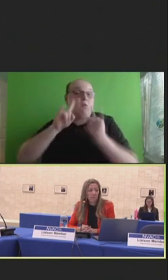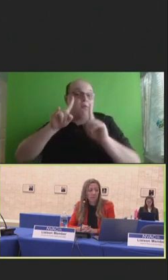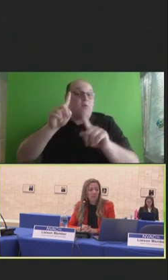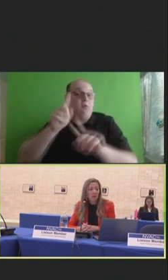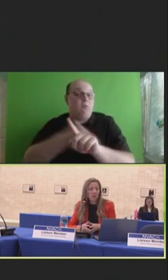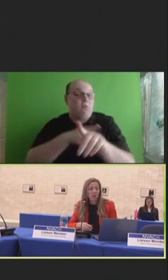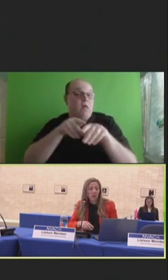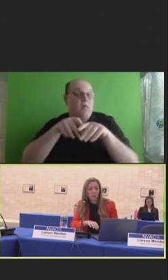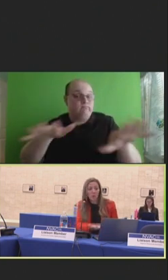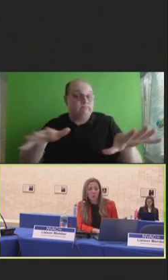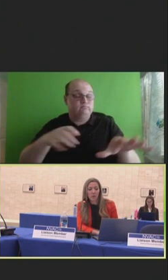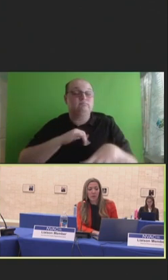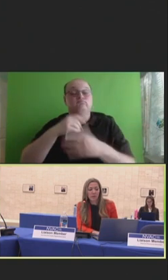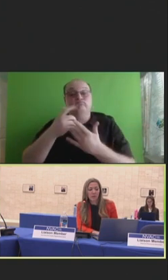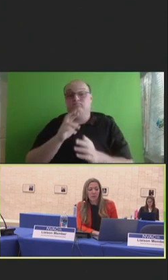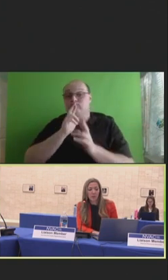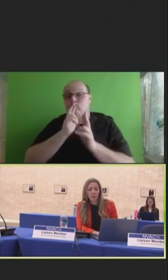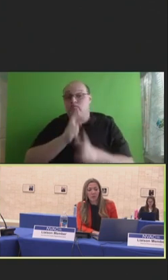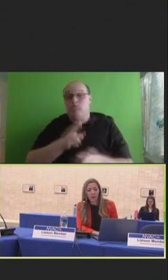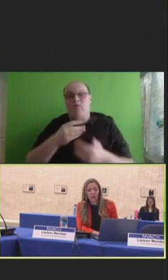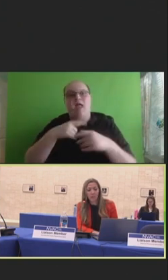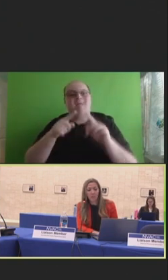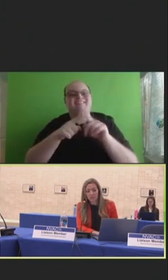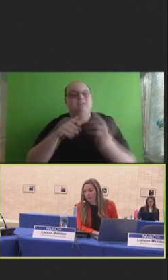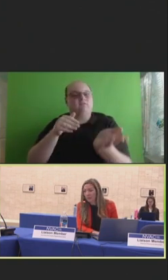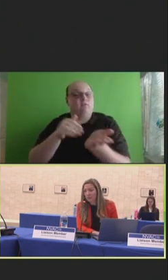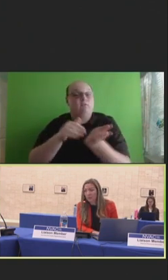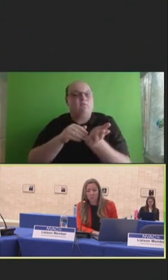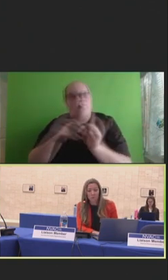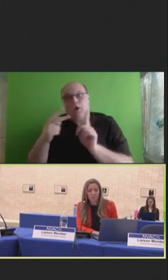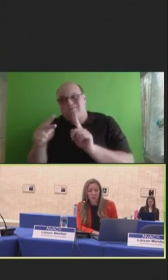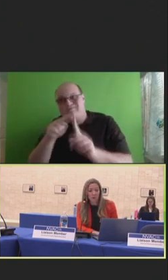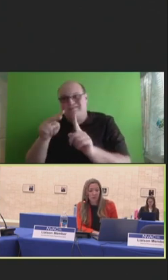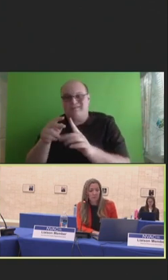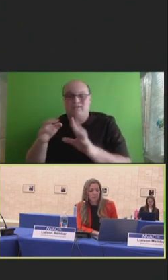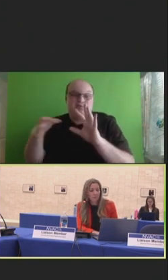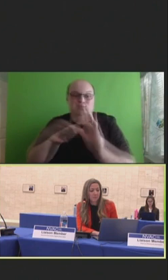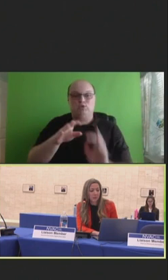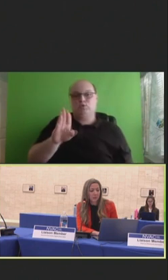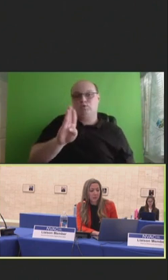And in our report, we list several provider perspectives on bulk query.